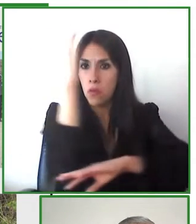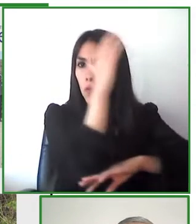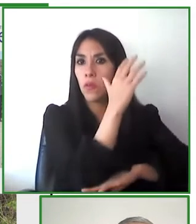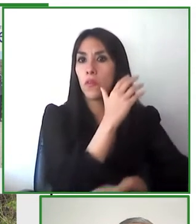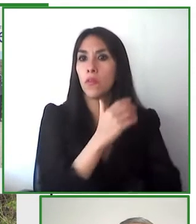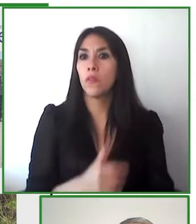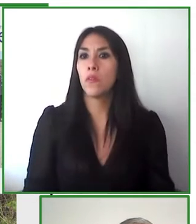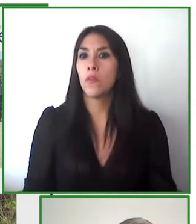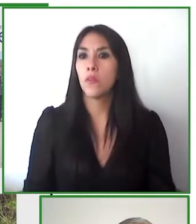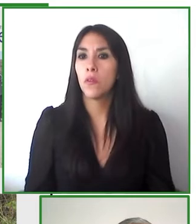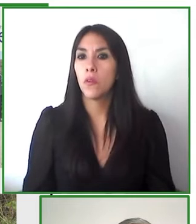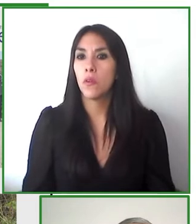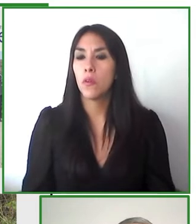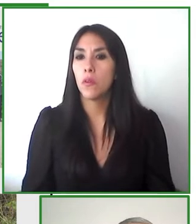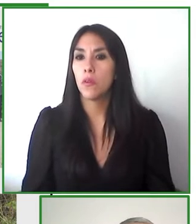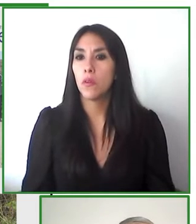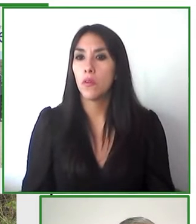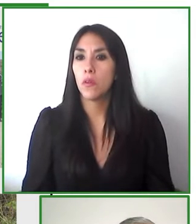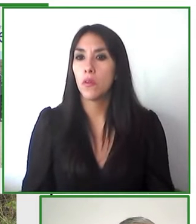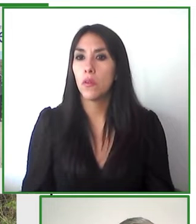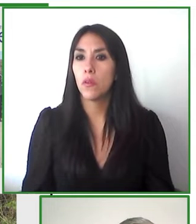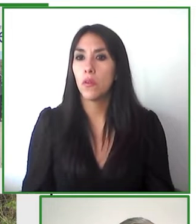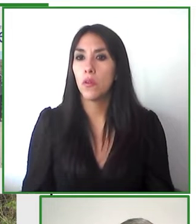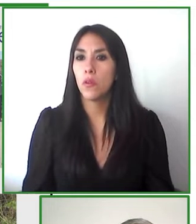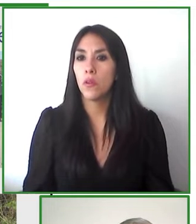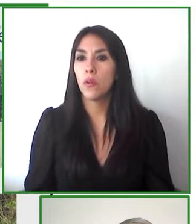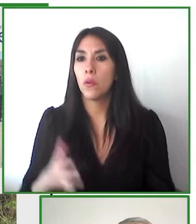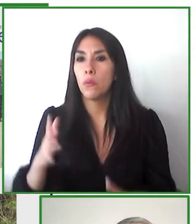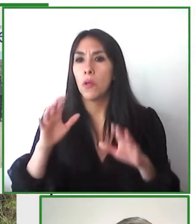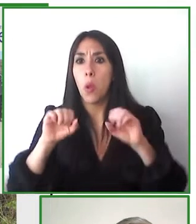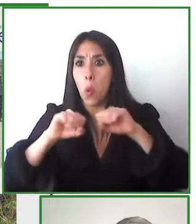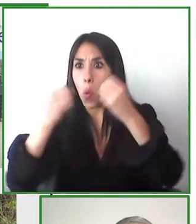nature we want people to be able to enjoy all the parts